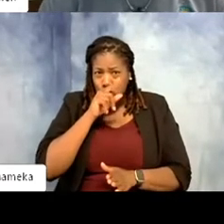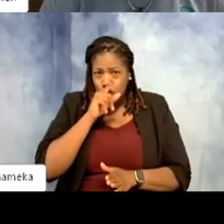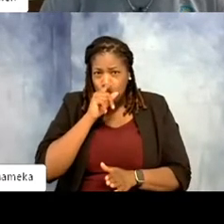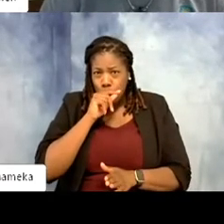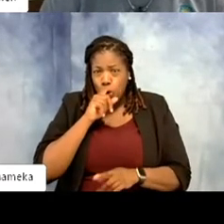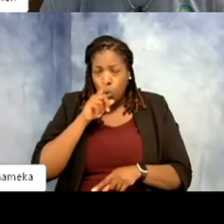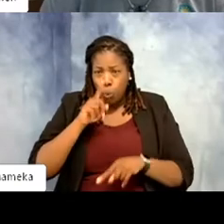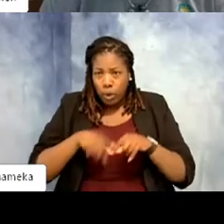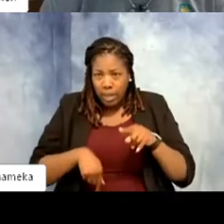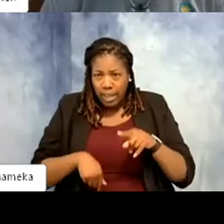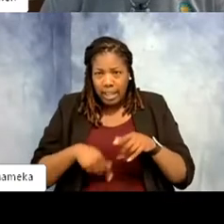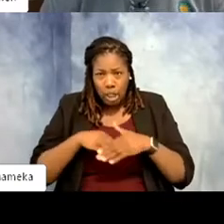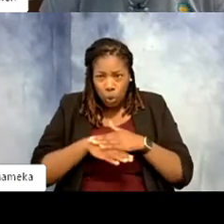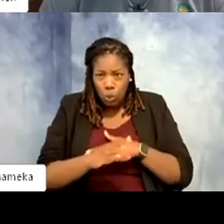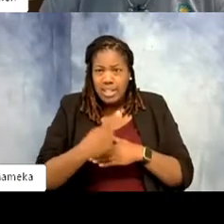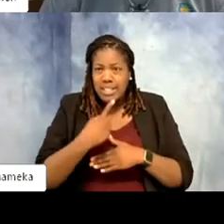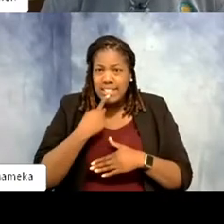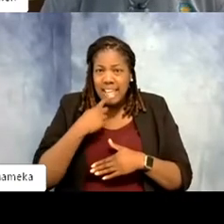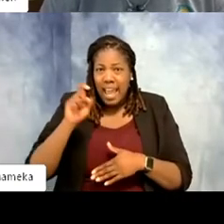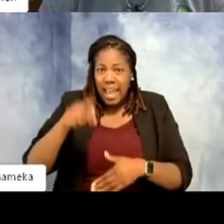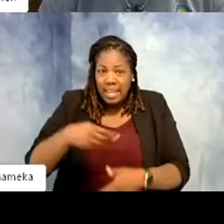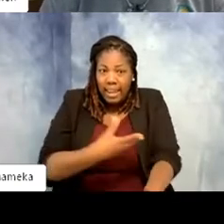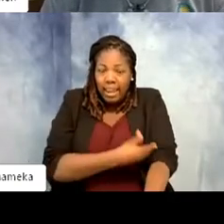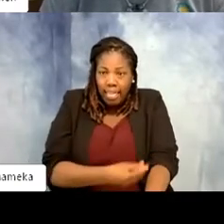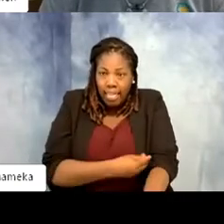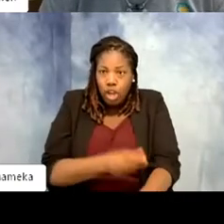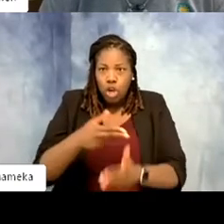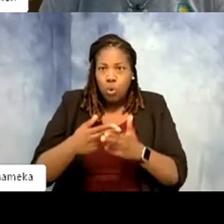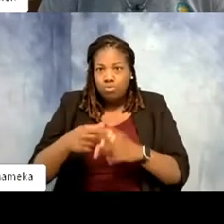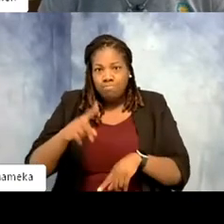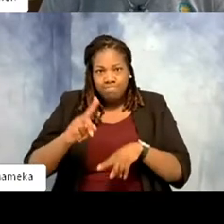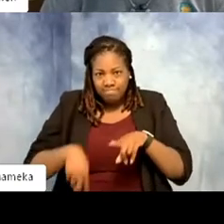in with and say hey I need to get a blood draw, I need to get a weight. This is a Code Red bird,